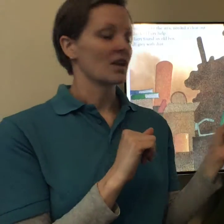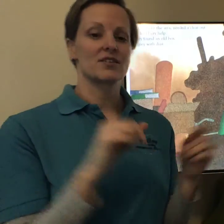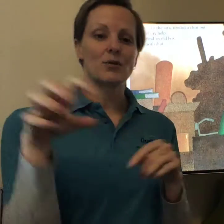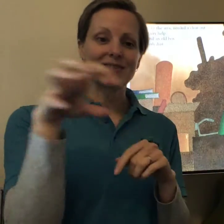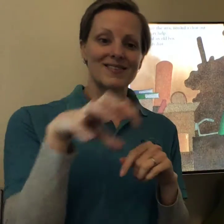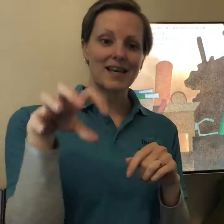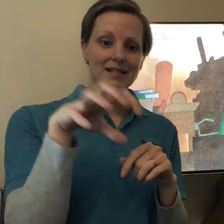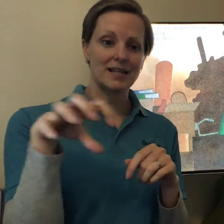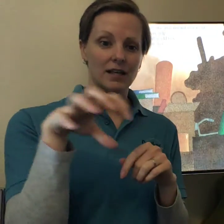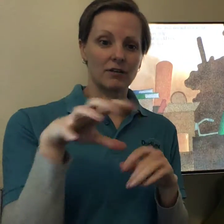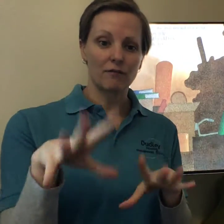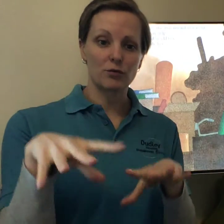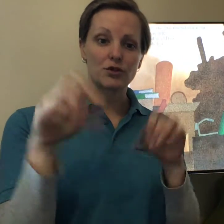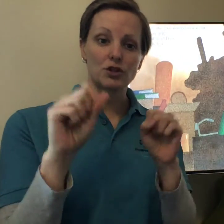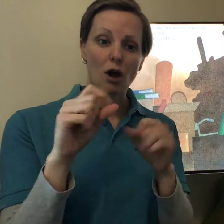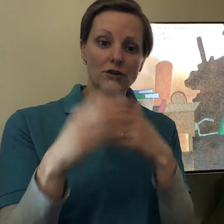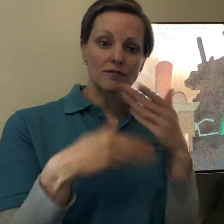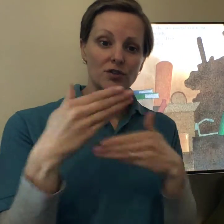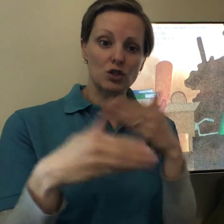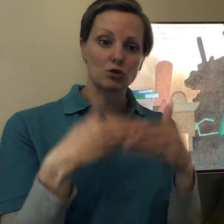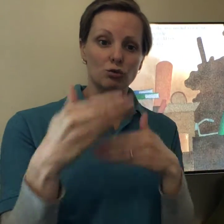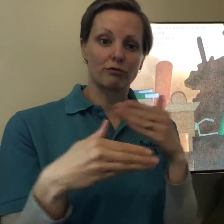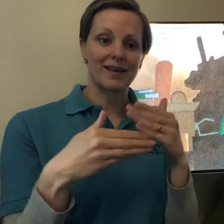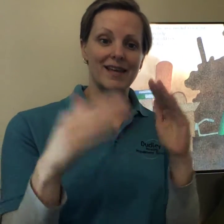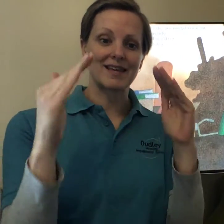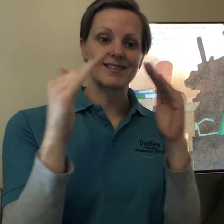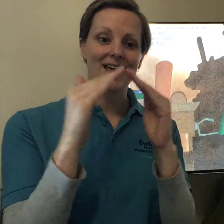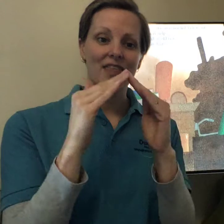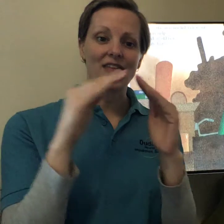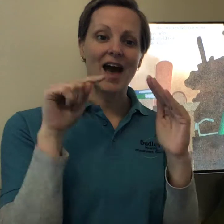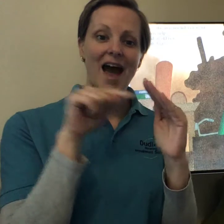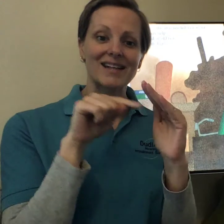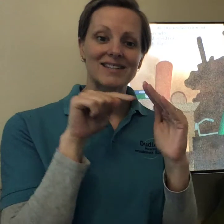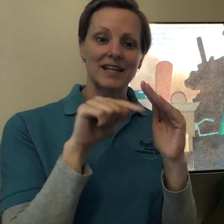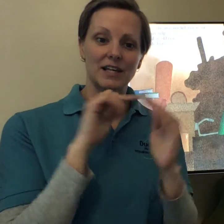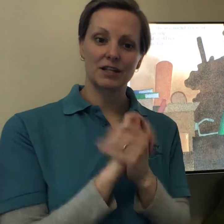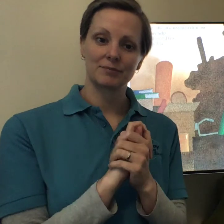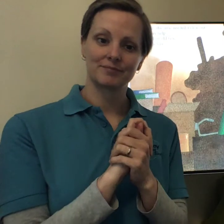So the setting for the start of the story is the attic.